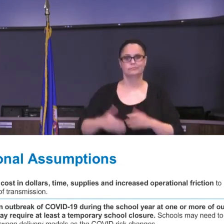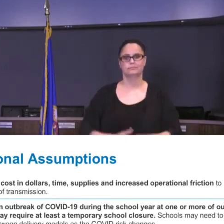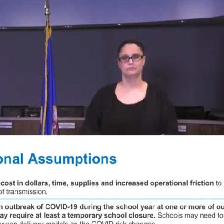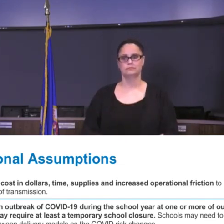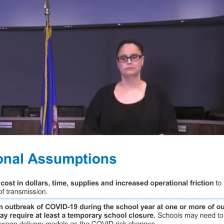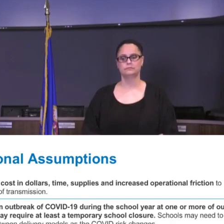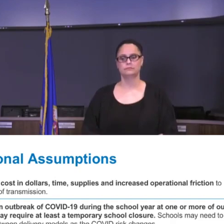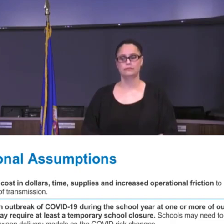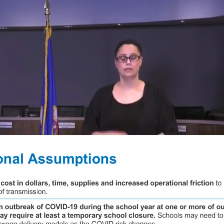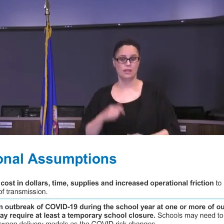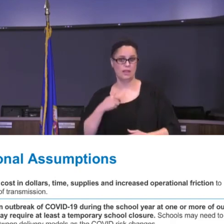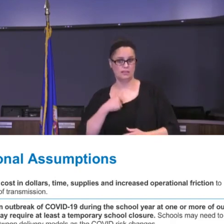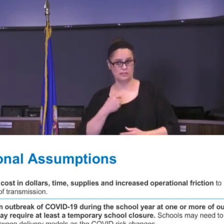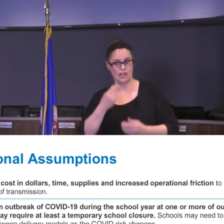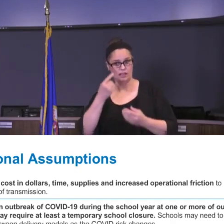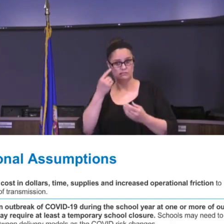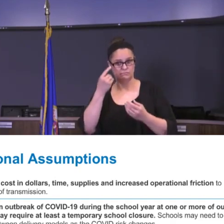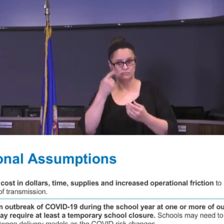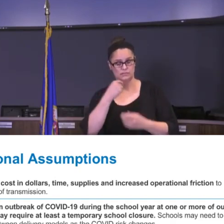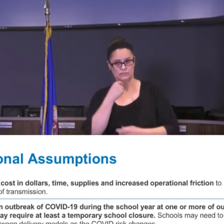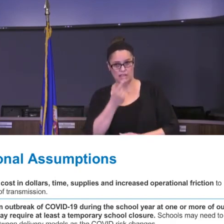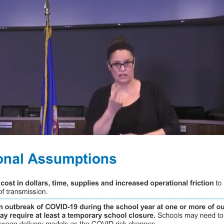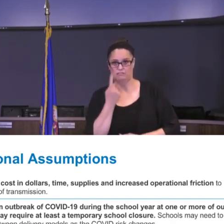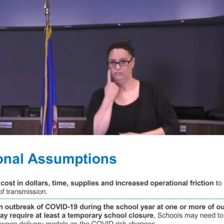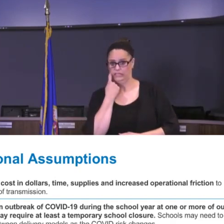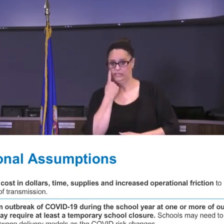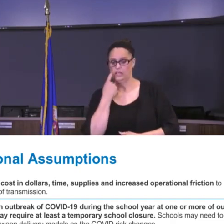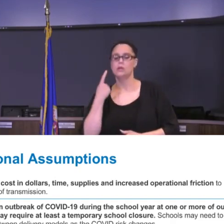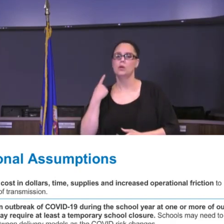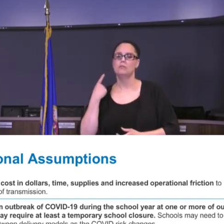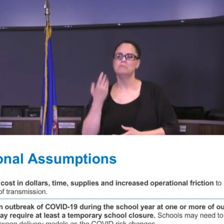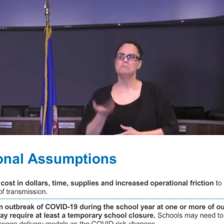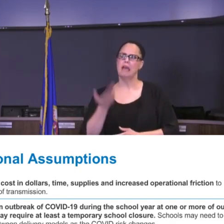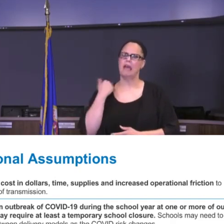As I mentioned back on June 9th, we received a plan for three